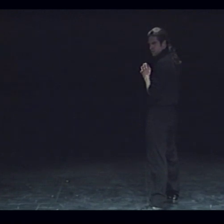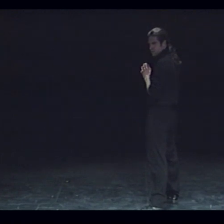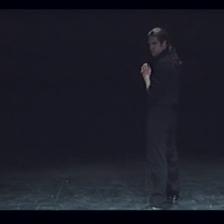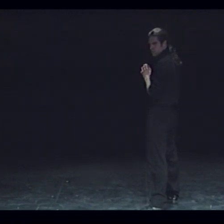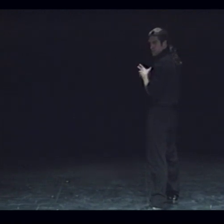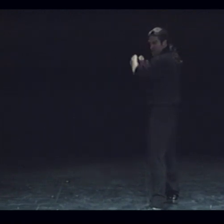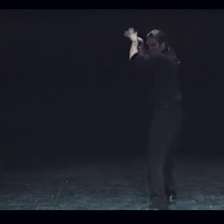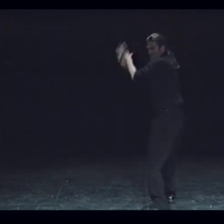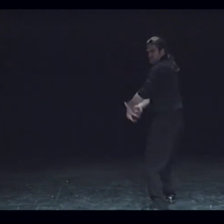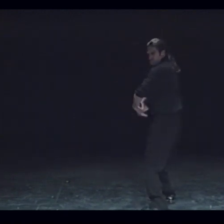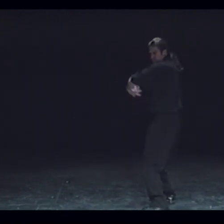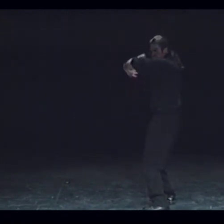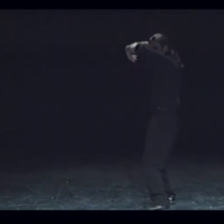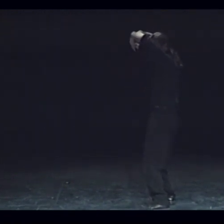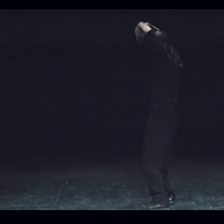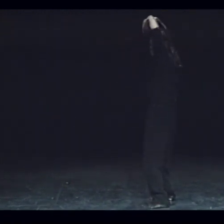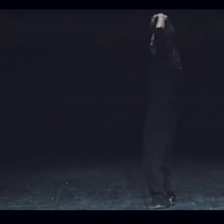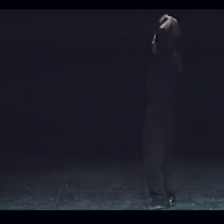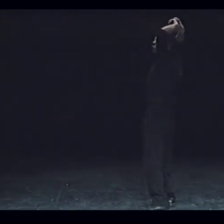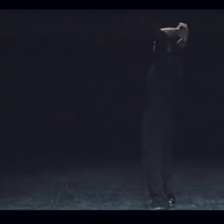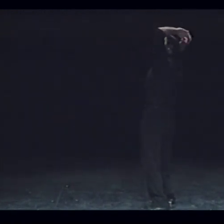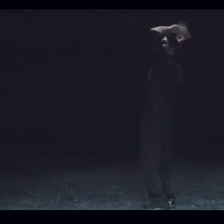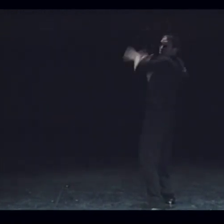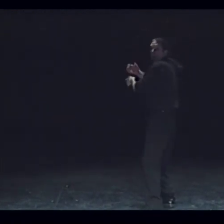He reaches back and delivers!